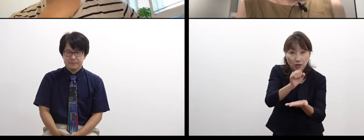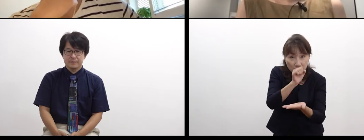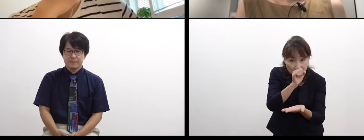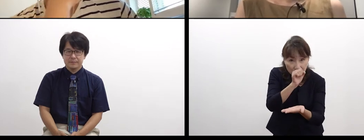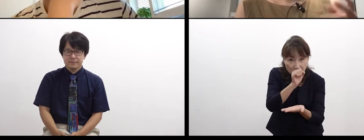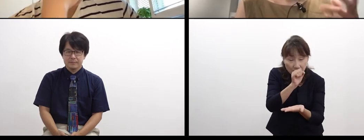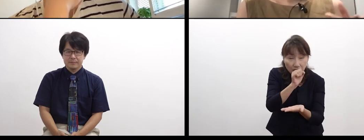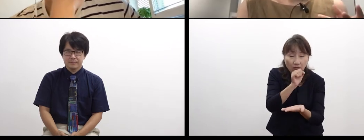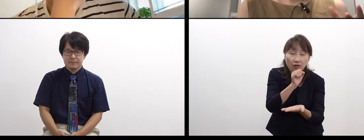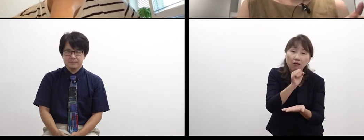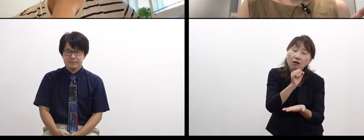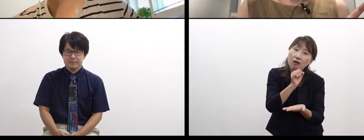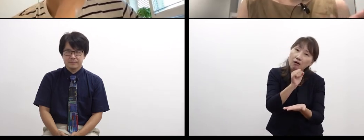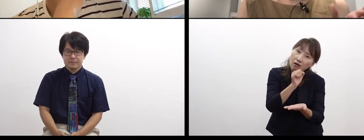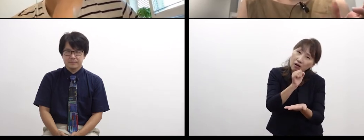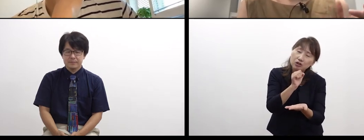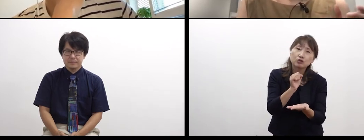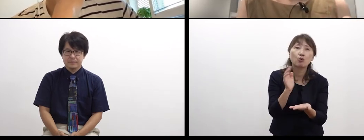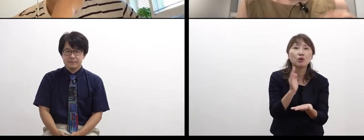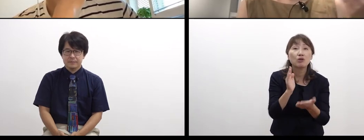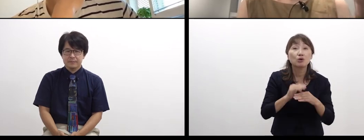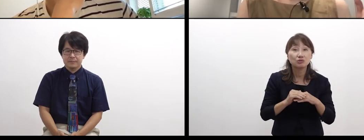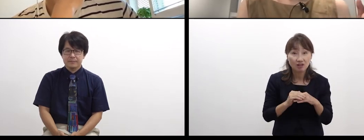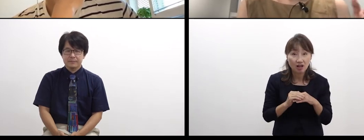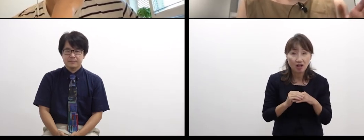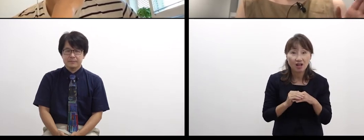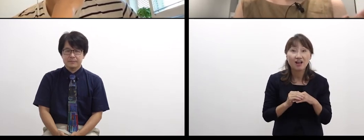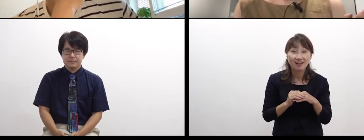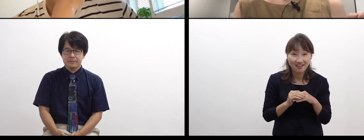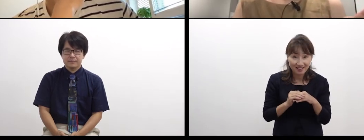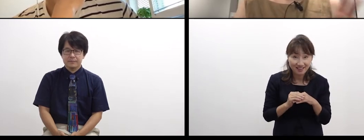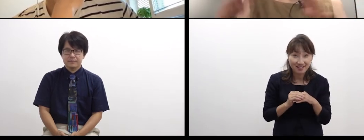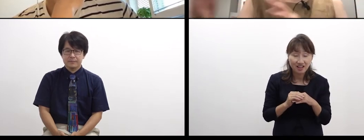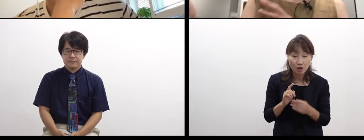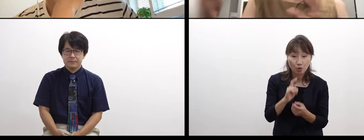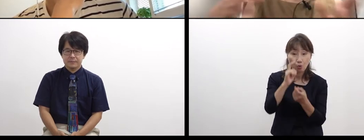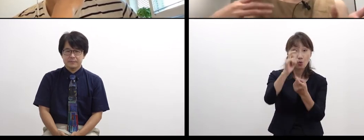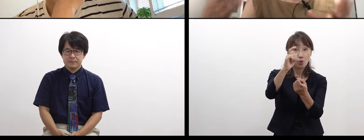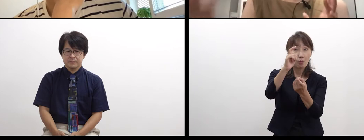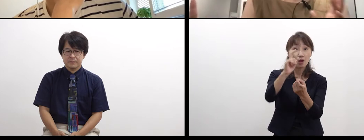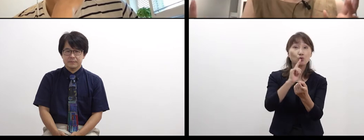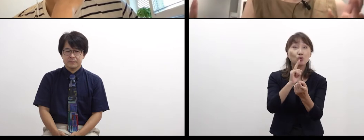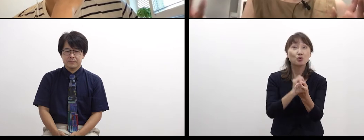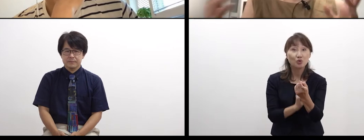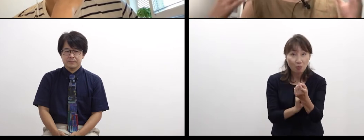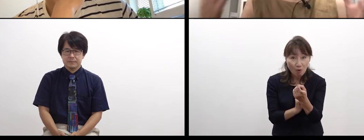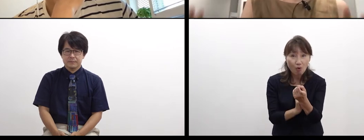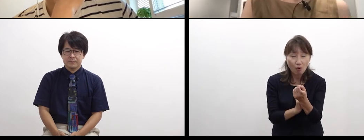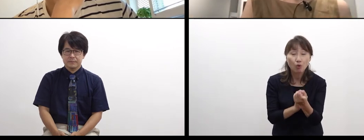Each of us has a different way to understand time or a word.